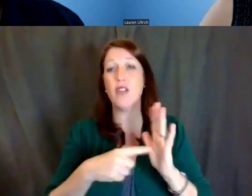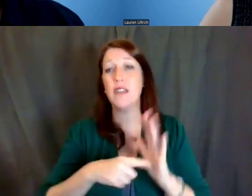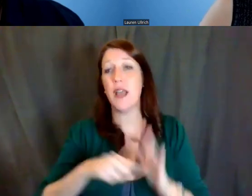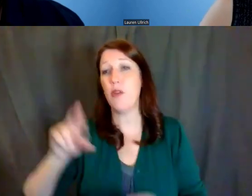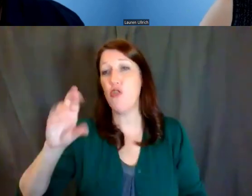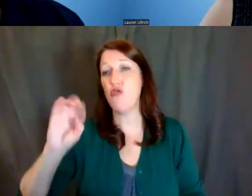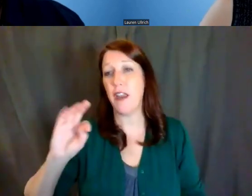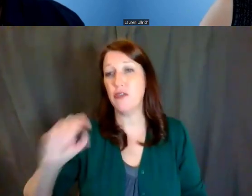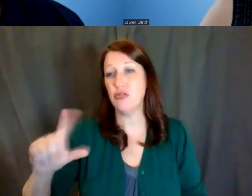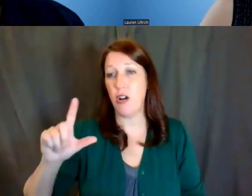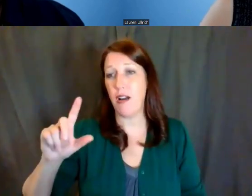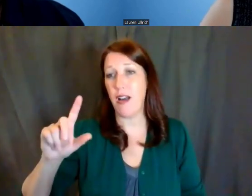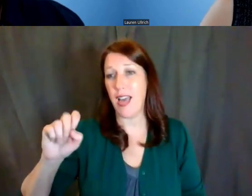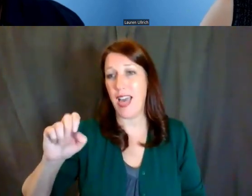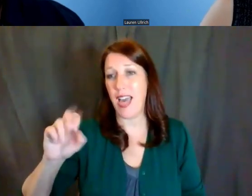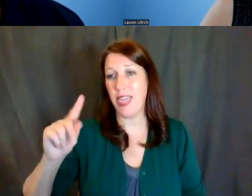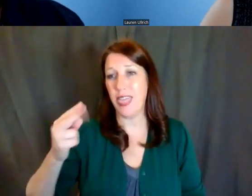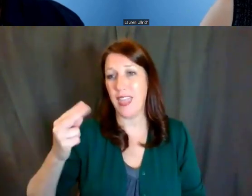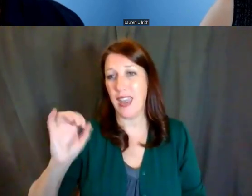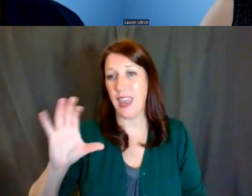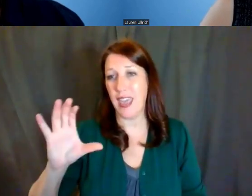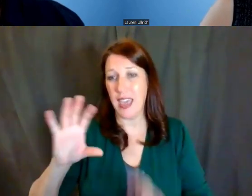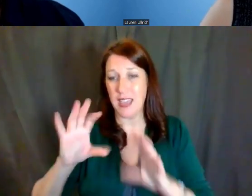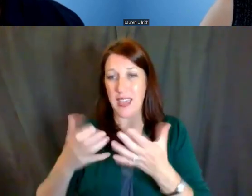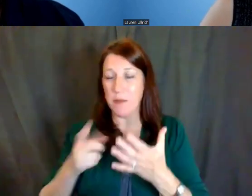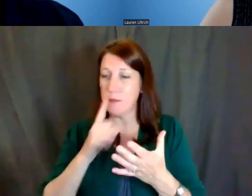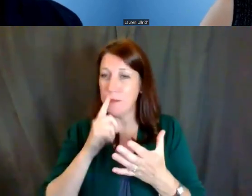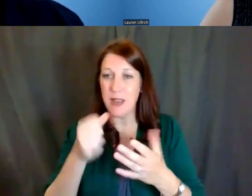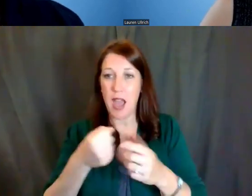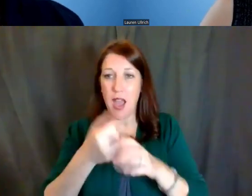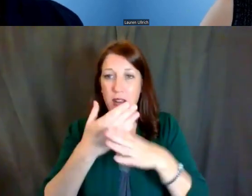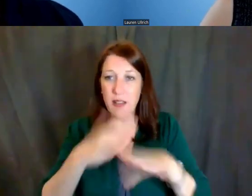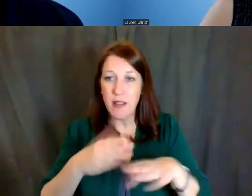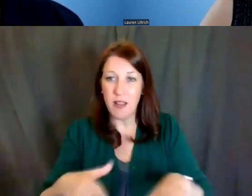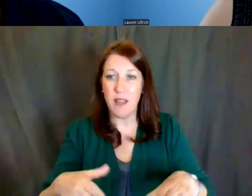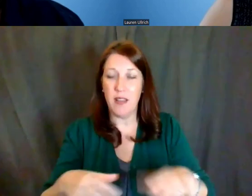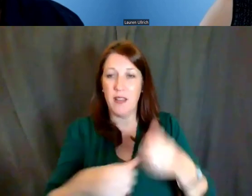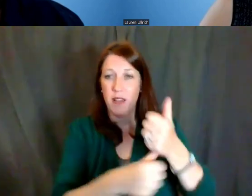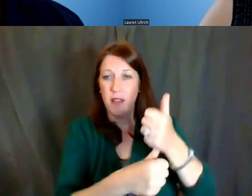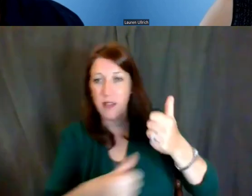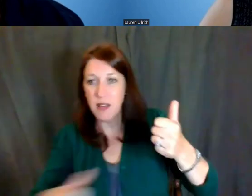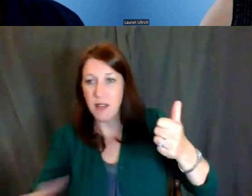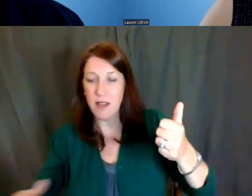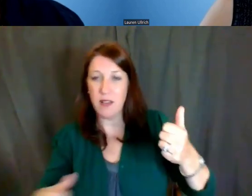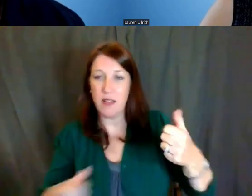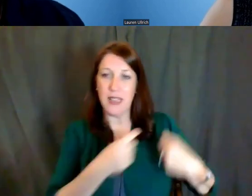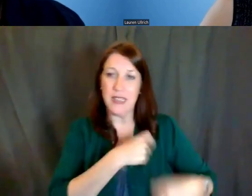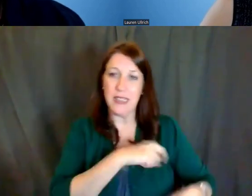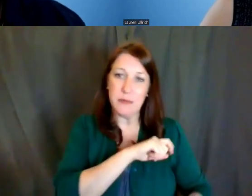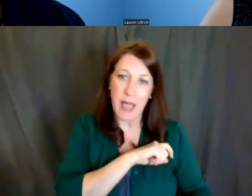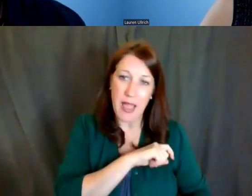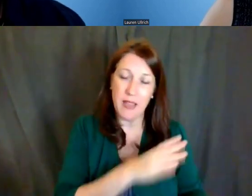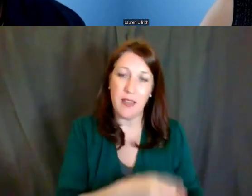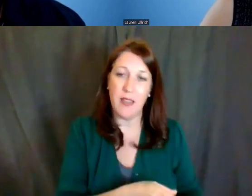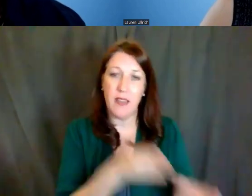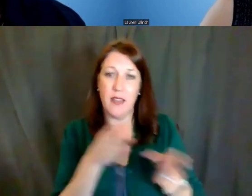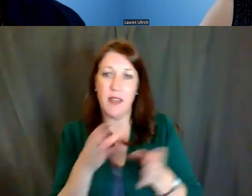it doesn't go into subpopulations, for example, of Hispanics; it's not asking about or reporting